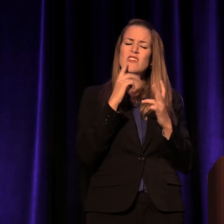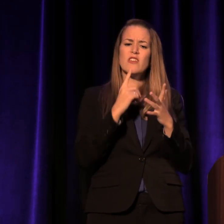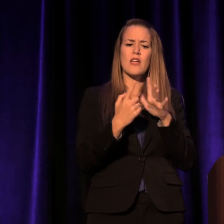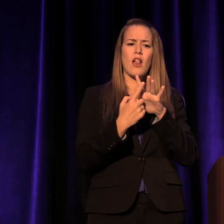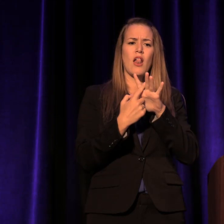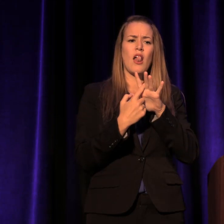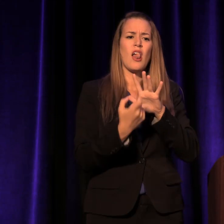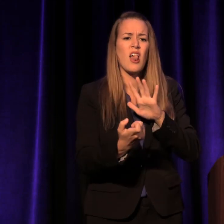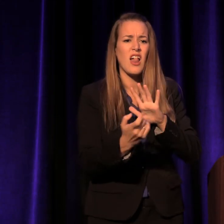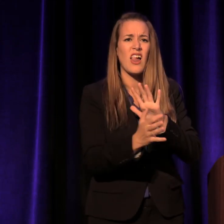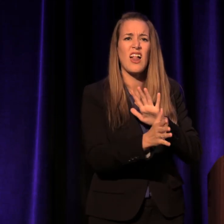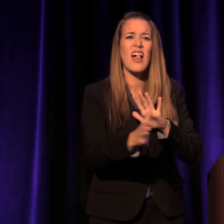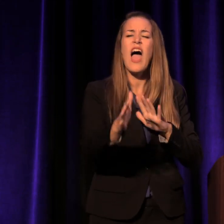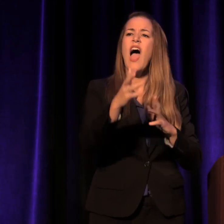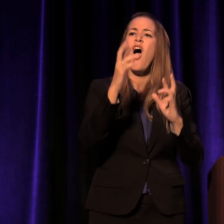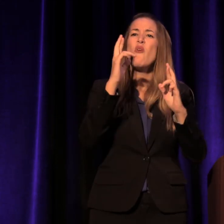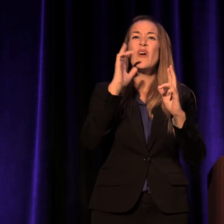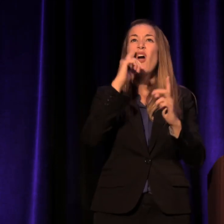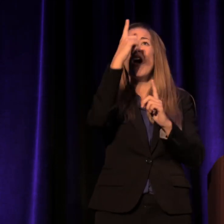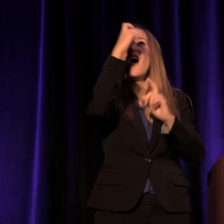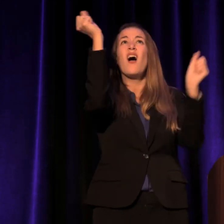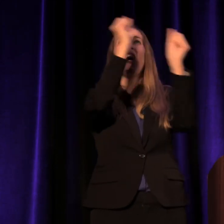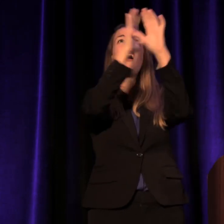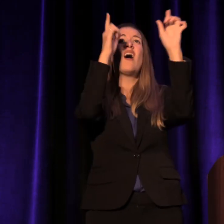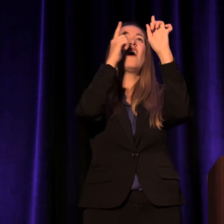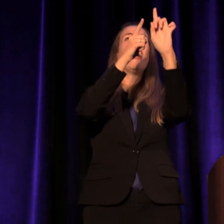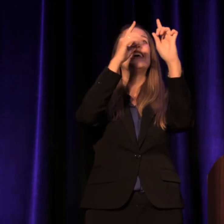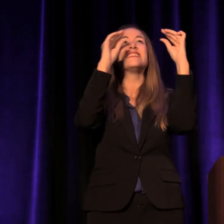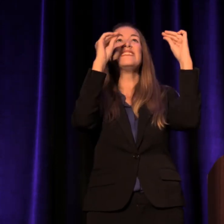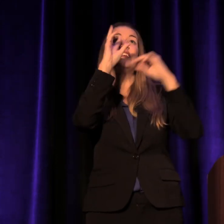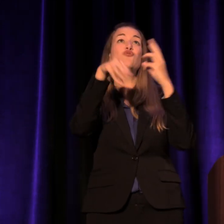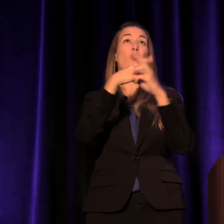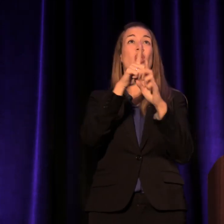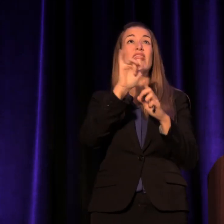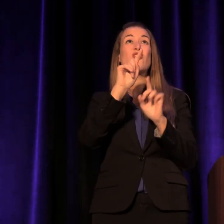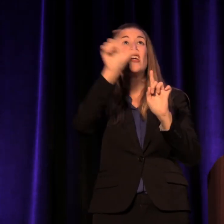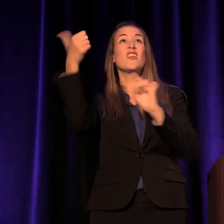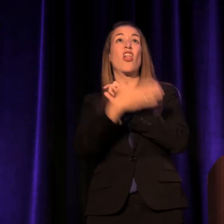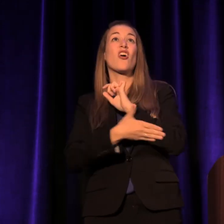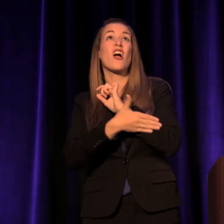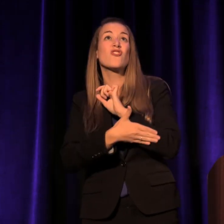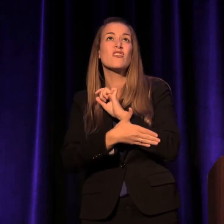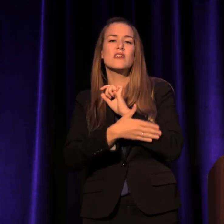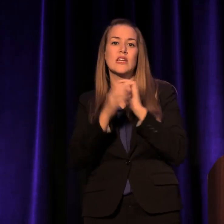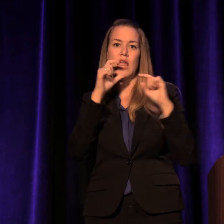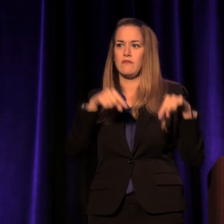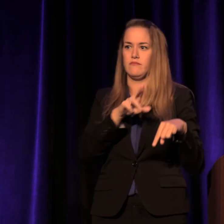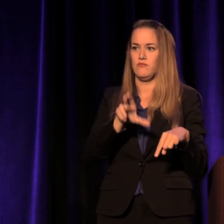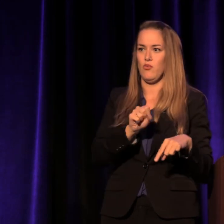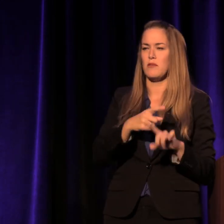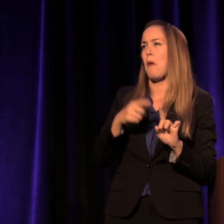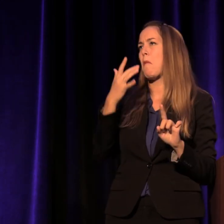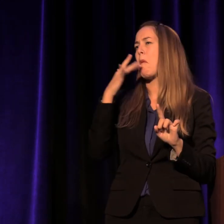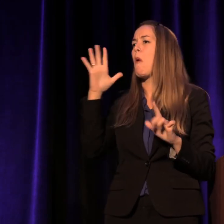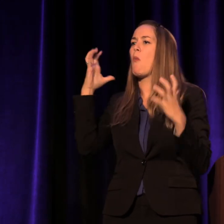to study and teach world literature in another country; not this one, preferably the Middle East, is what she told me.